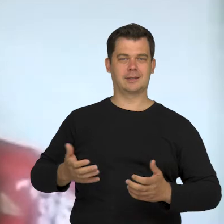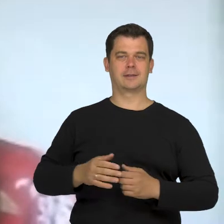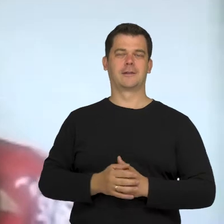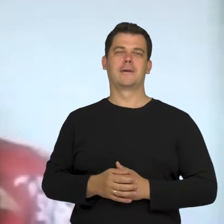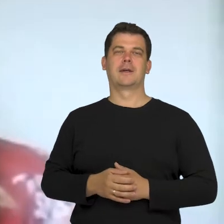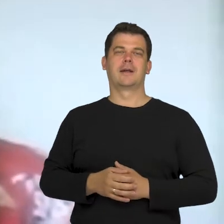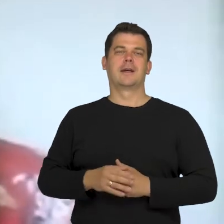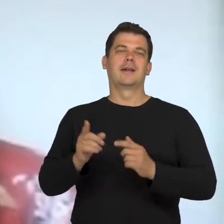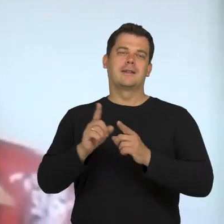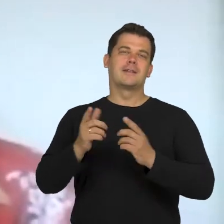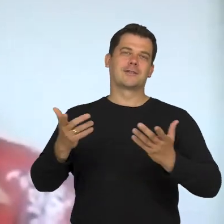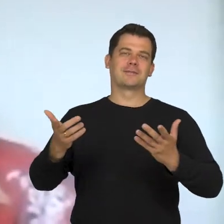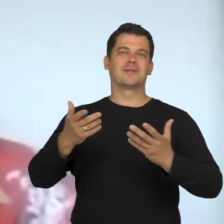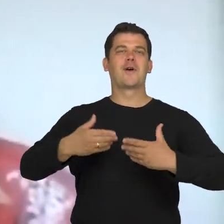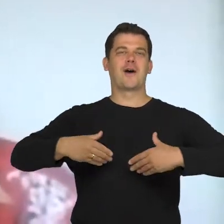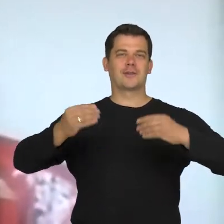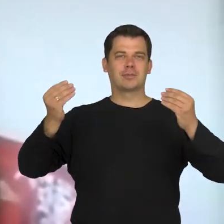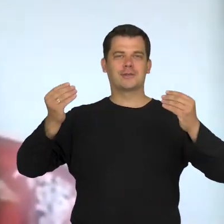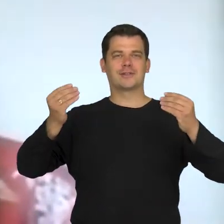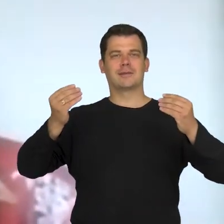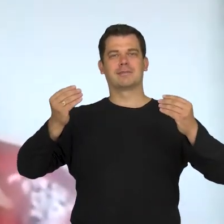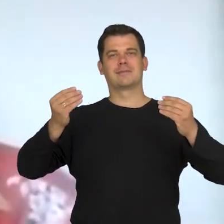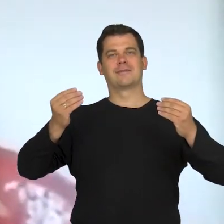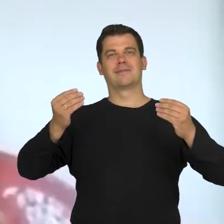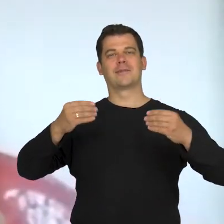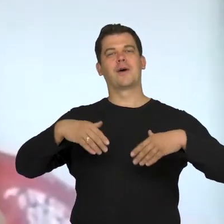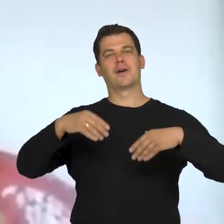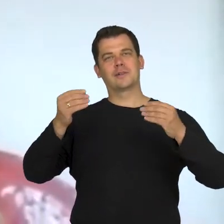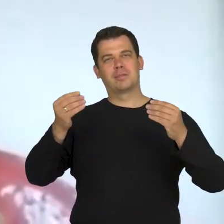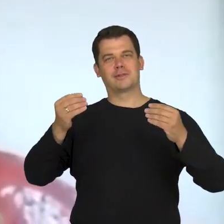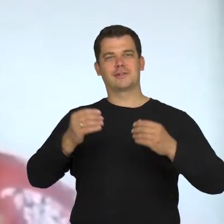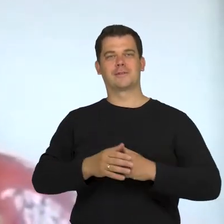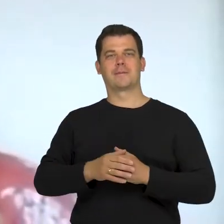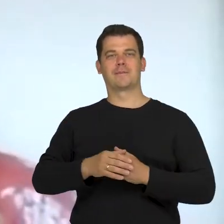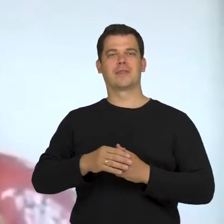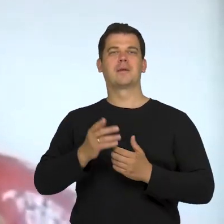And to start that round of conclusions